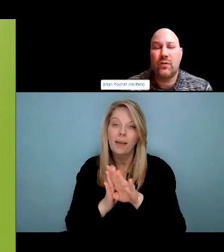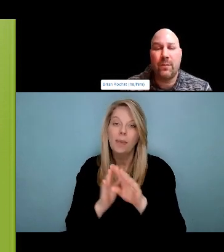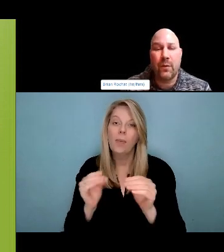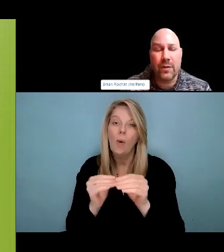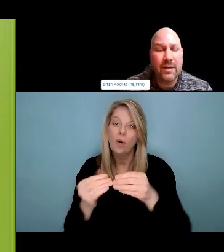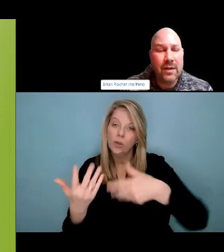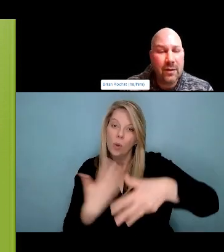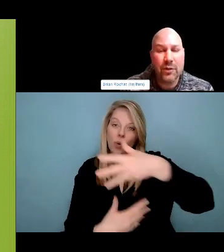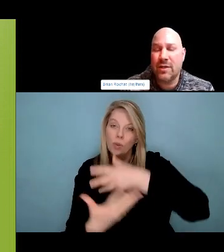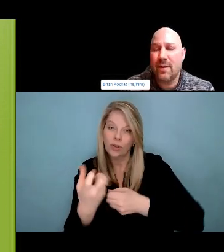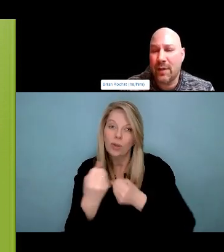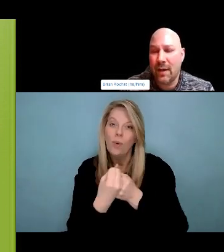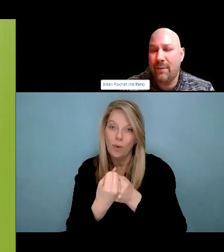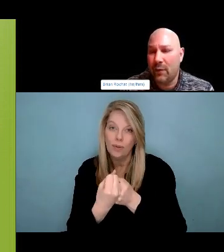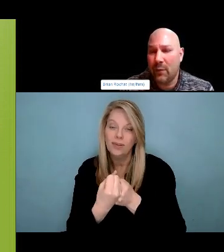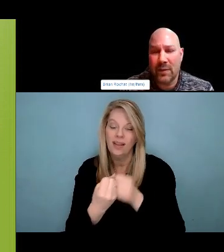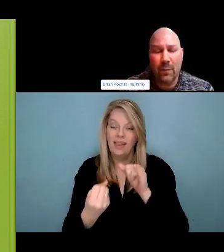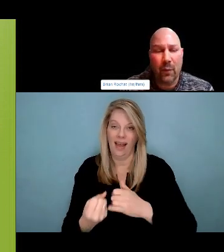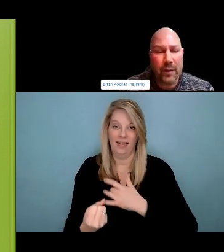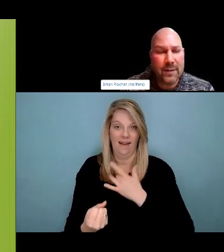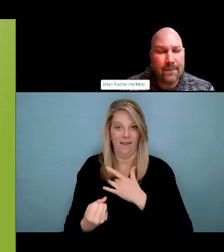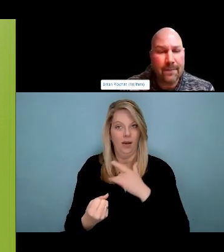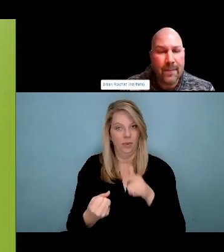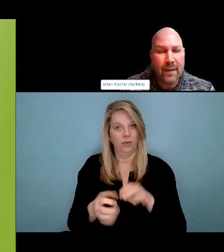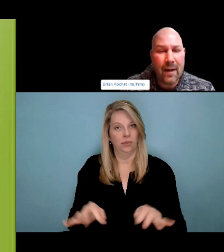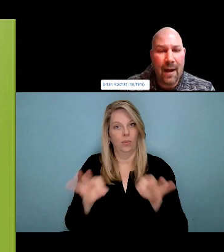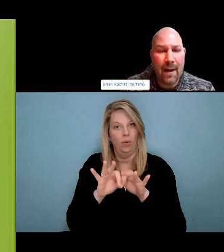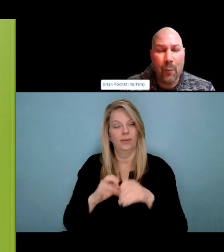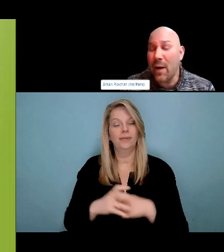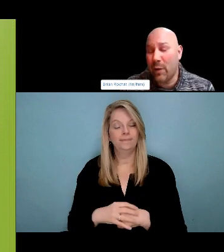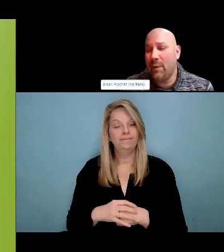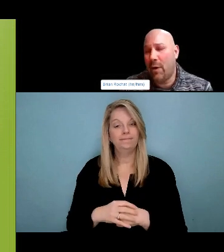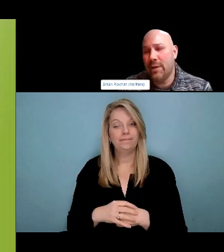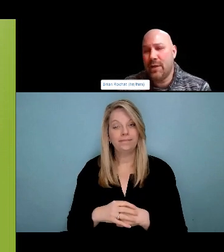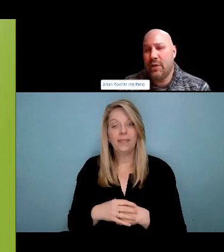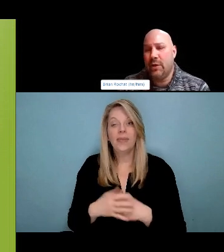So I, I'm gonna play it as a smaller screen. I hope that's okay for folks.